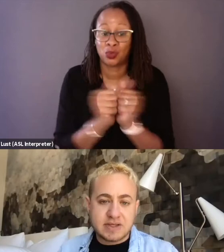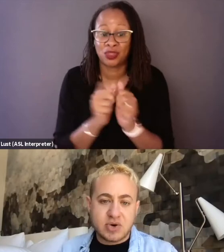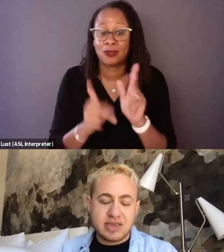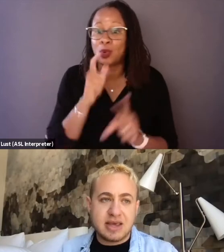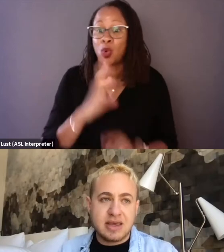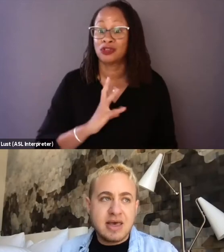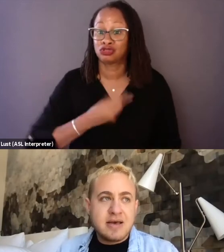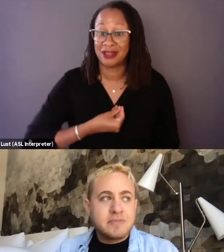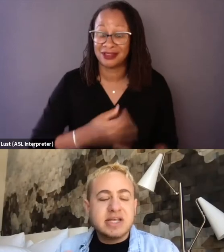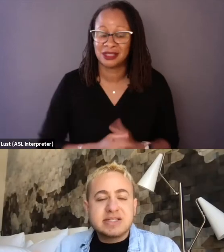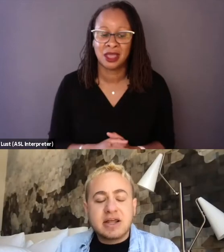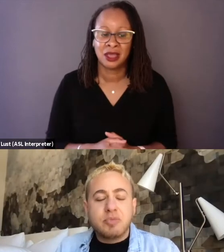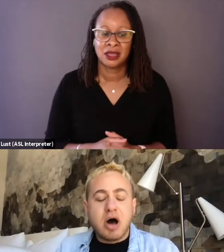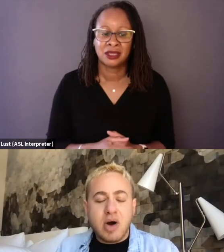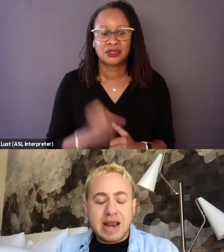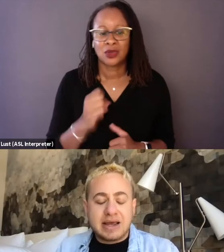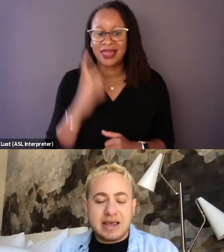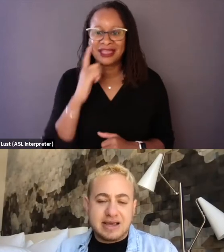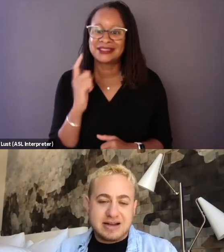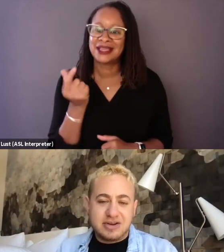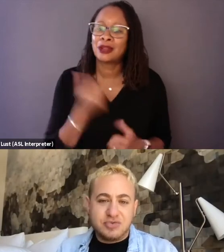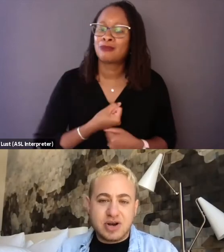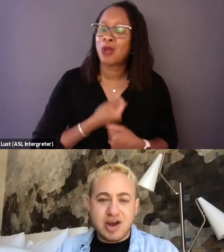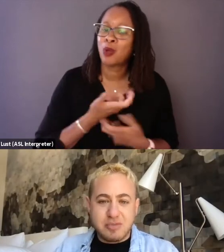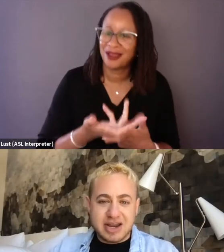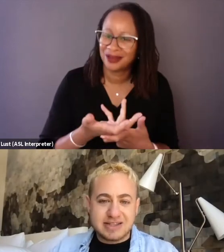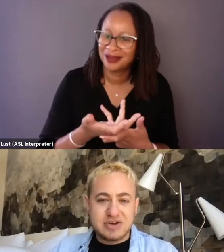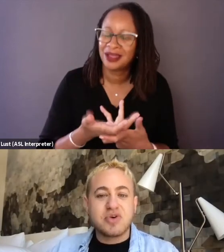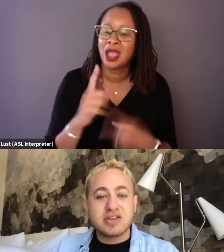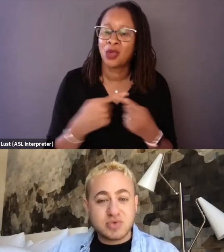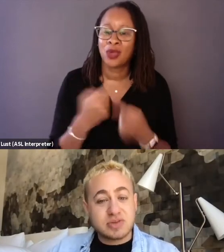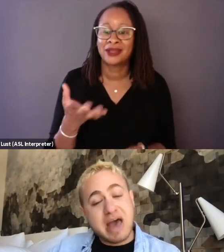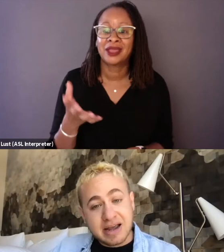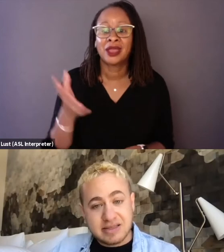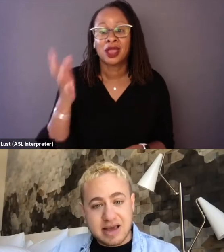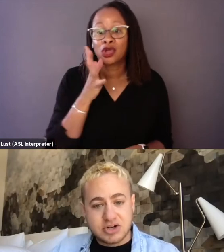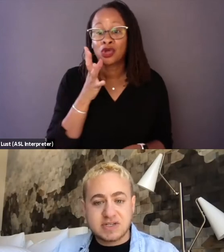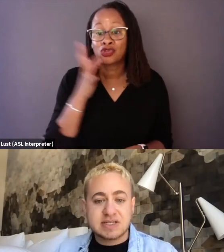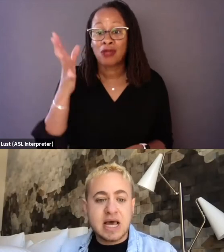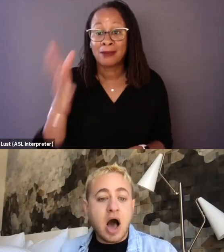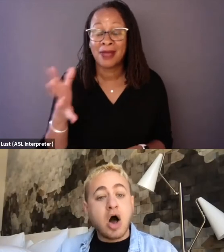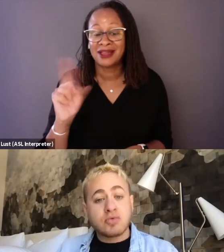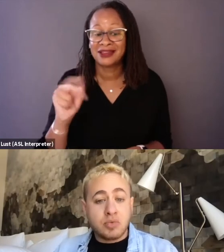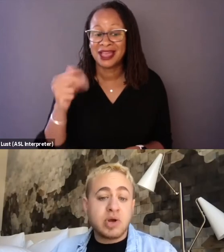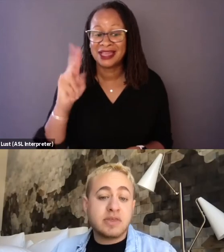And so I think it's a little poetic in, when grandma Nancy runs with Mack at the end, she says, "I'll run with you."